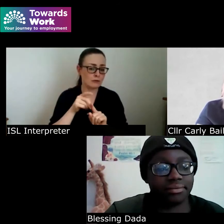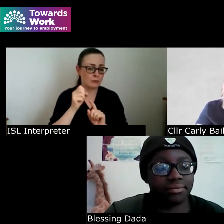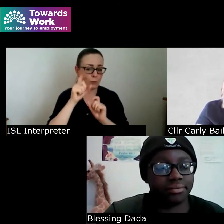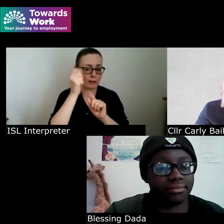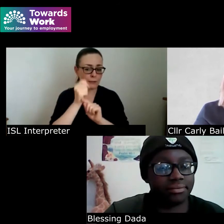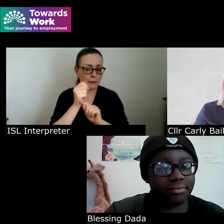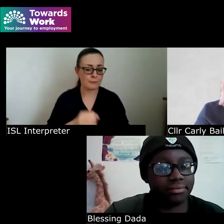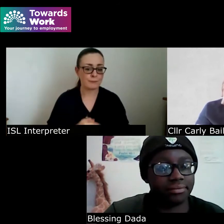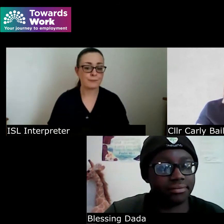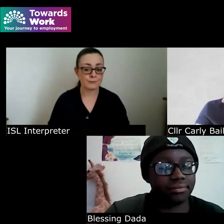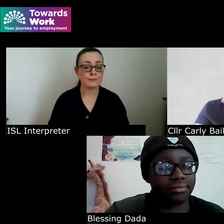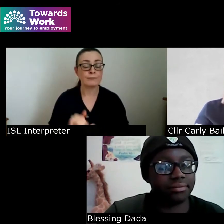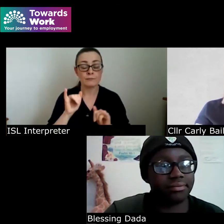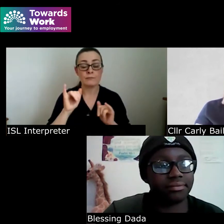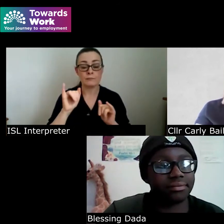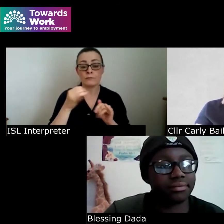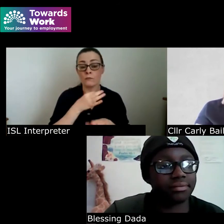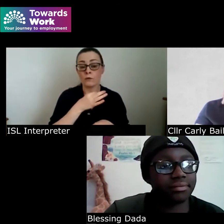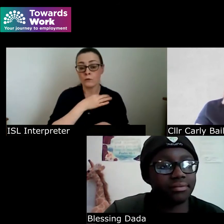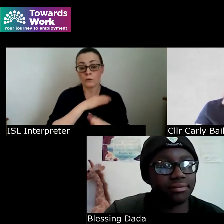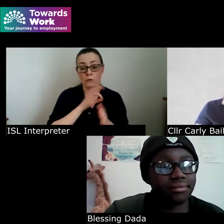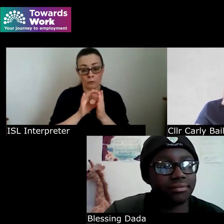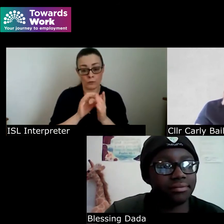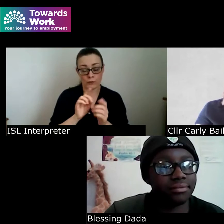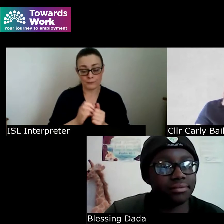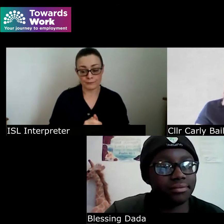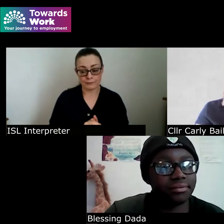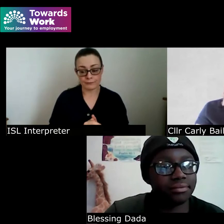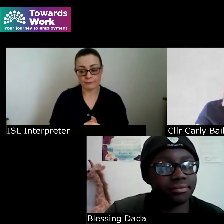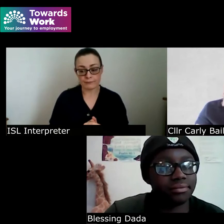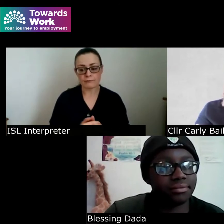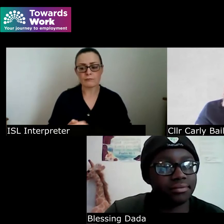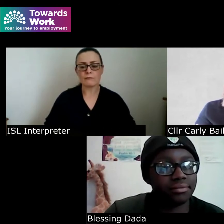that's a really good point I think and I was talking about it this morning I was in front of